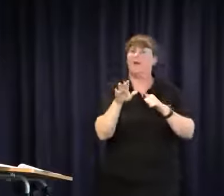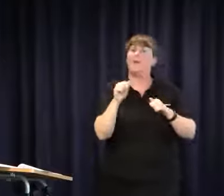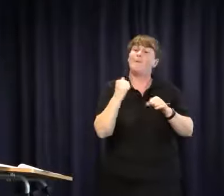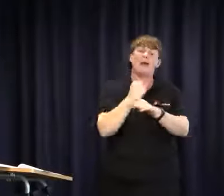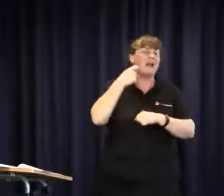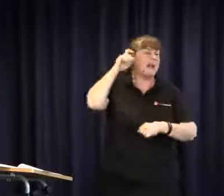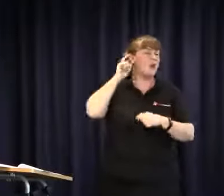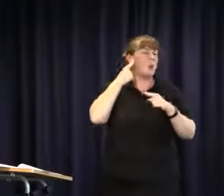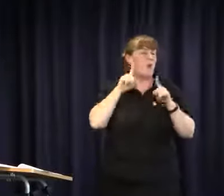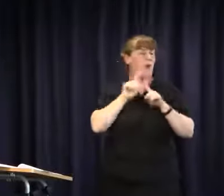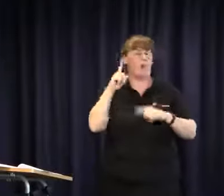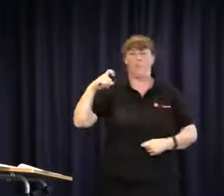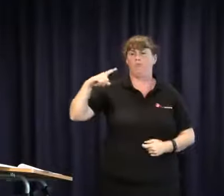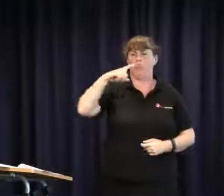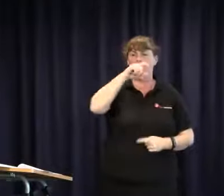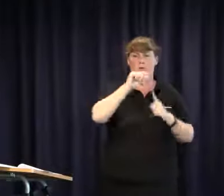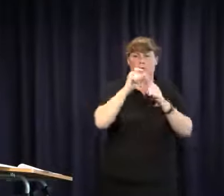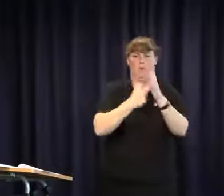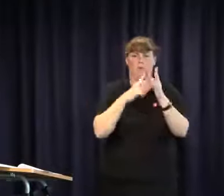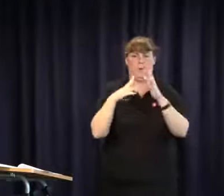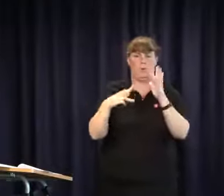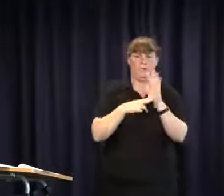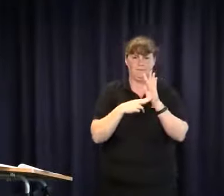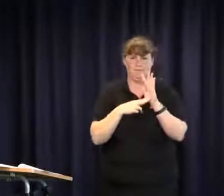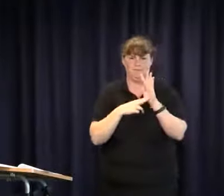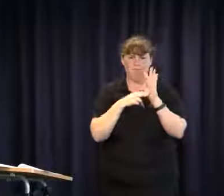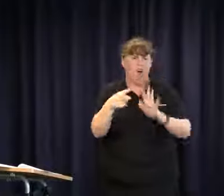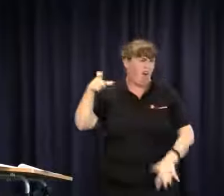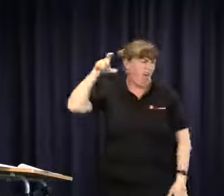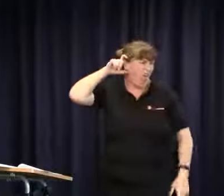and say that that was a wonderful thing. They actually had a promotion on the back of a